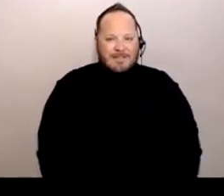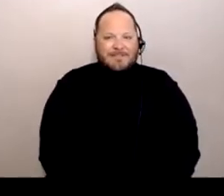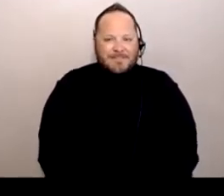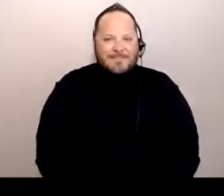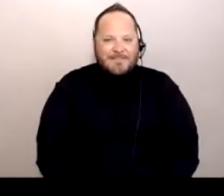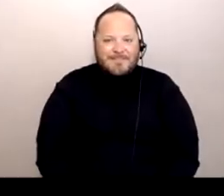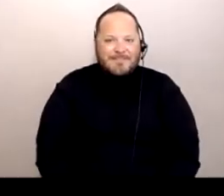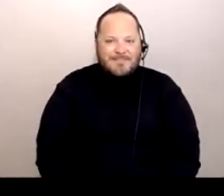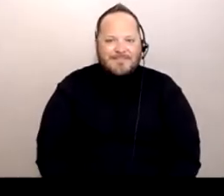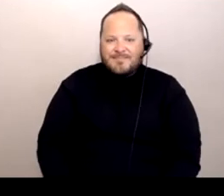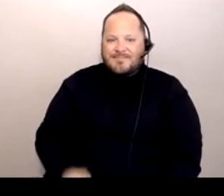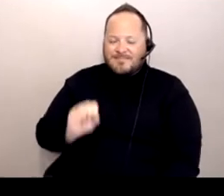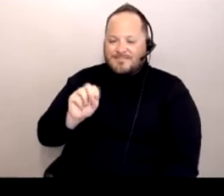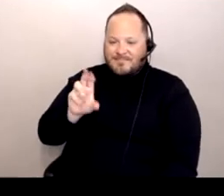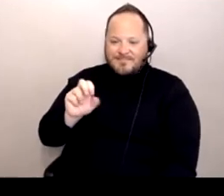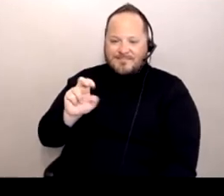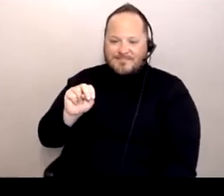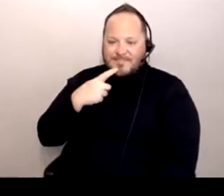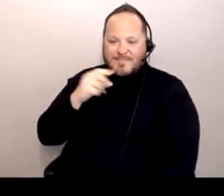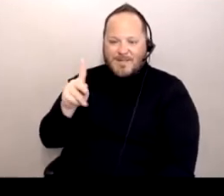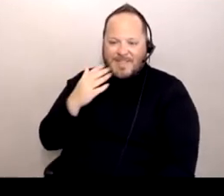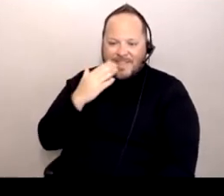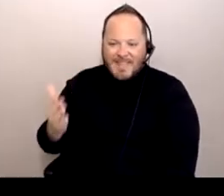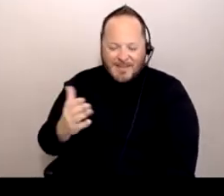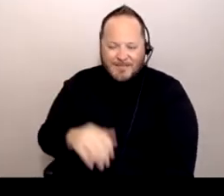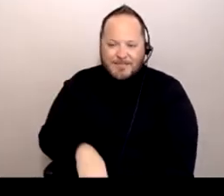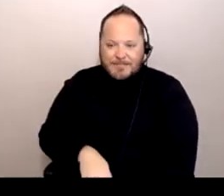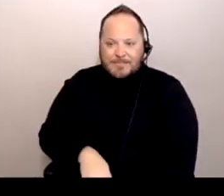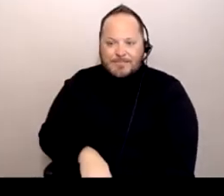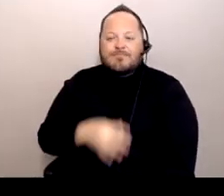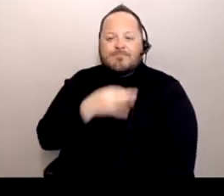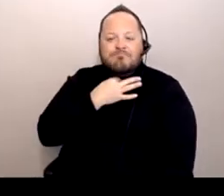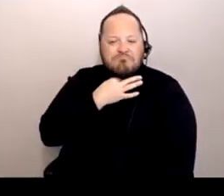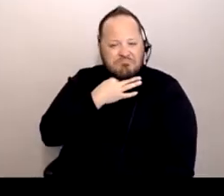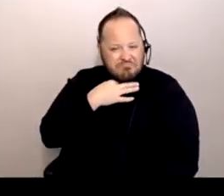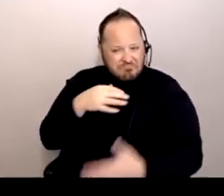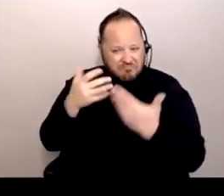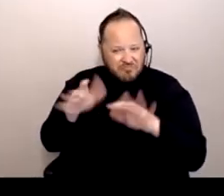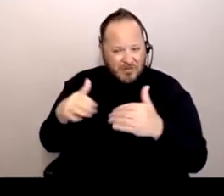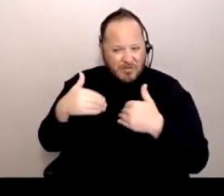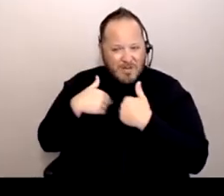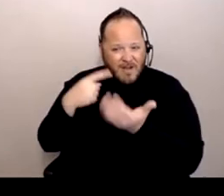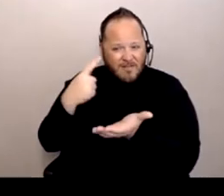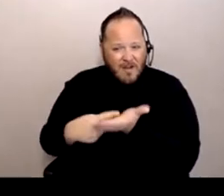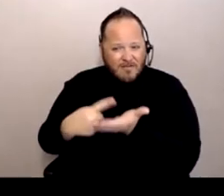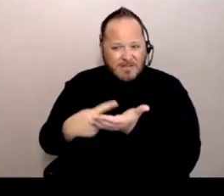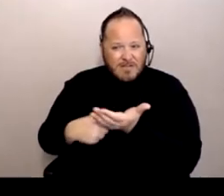[Susan] Okay, thanks. "Have there been any conversations for compensated services